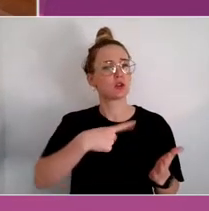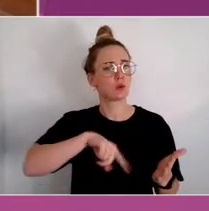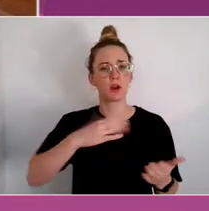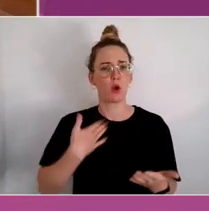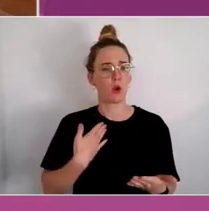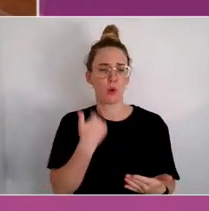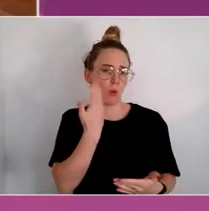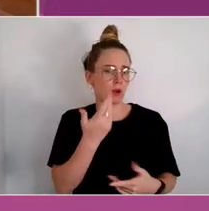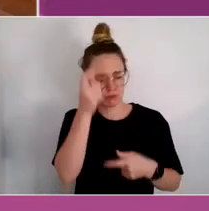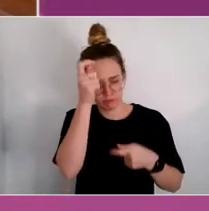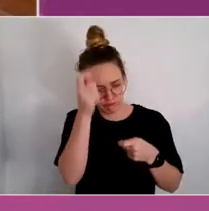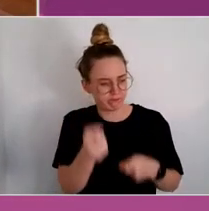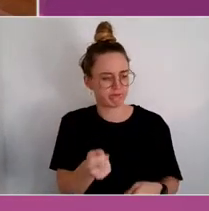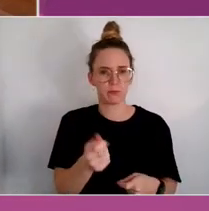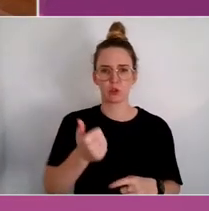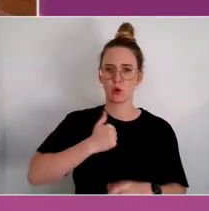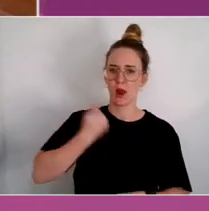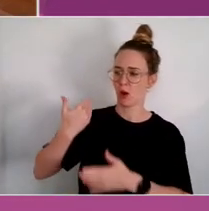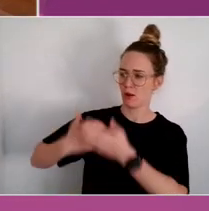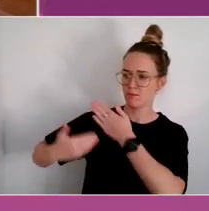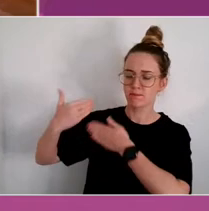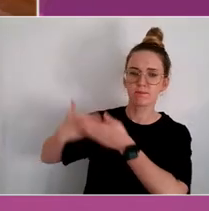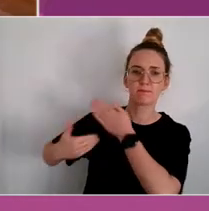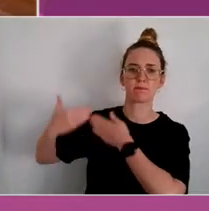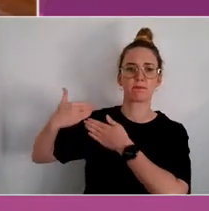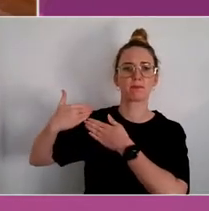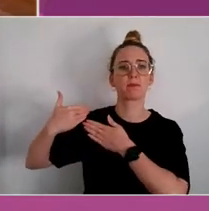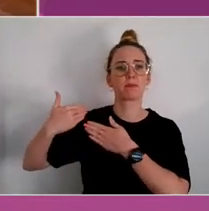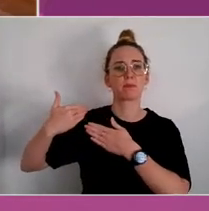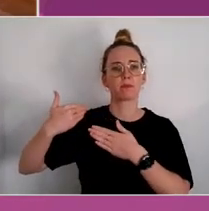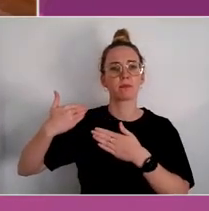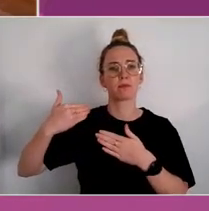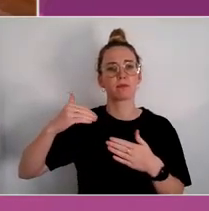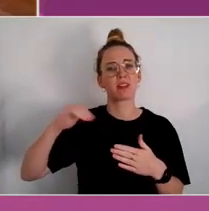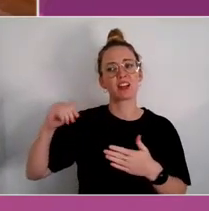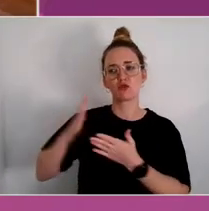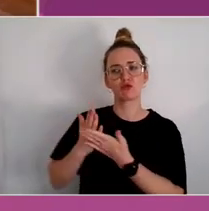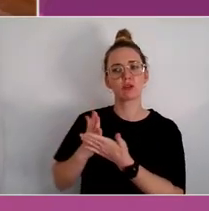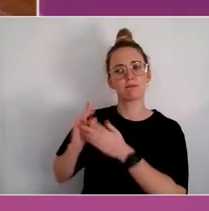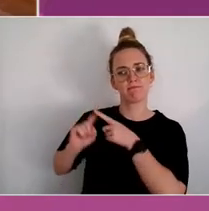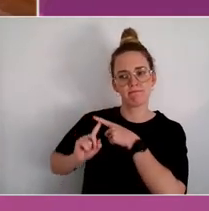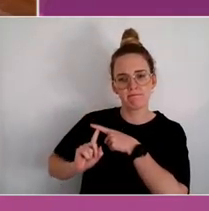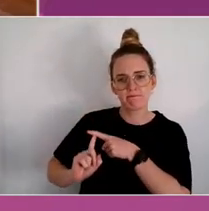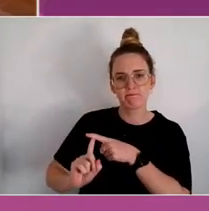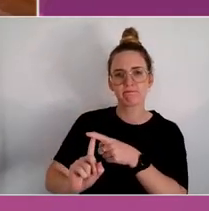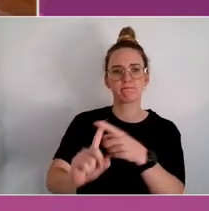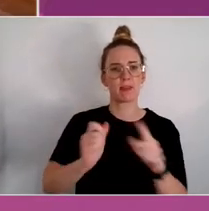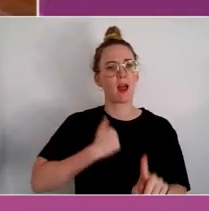come before us, and it's part of a continuation of culture.